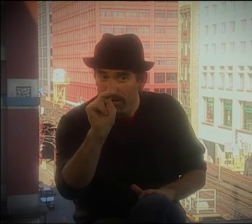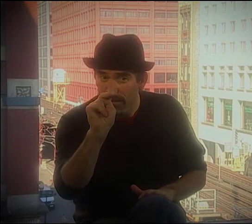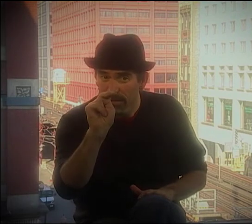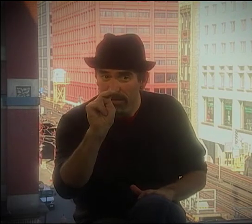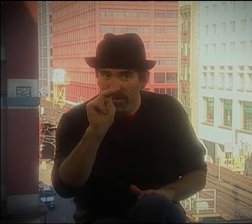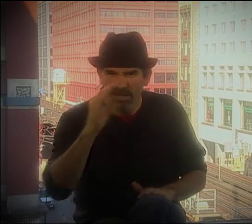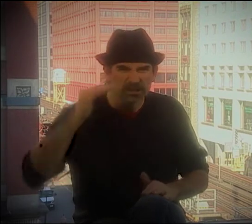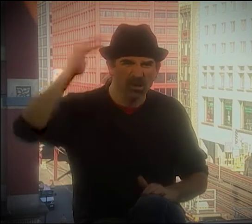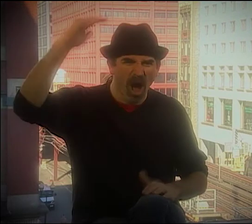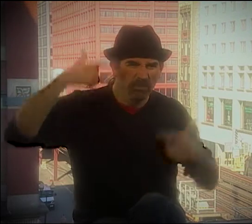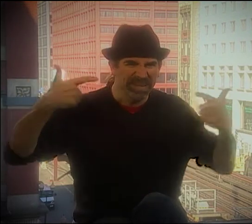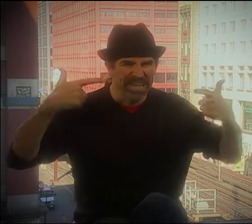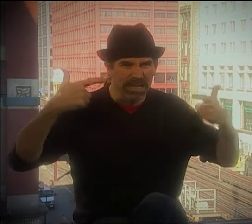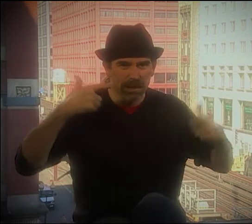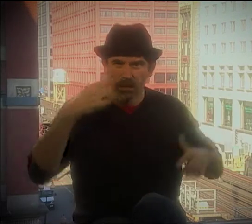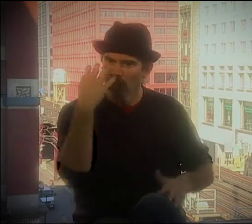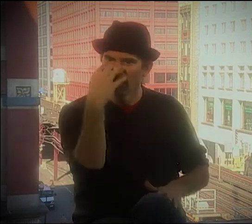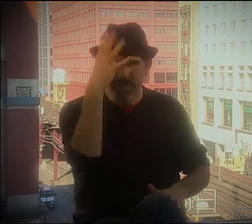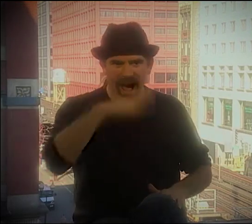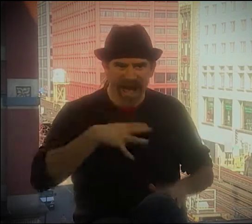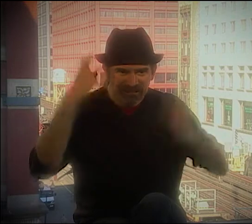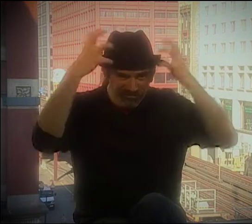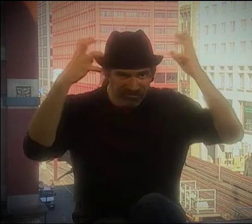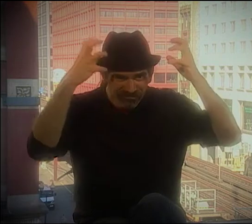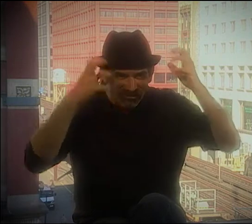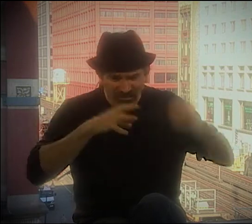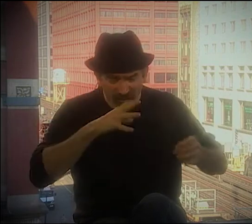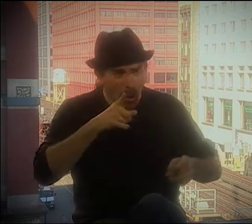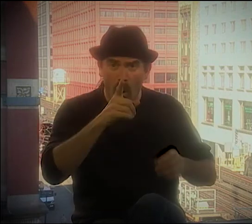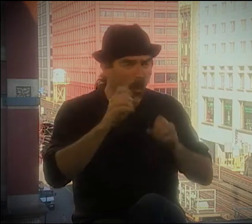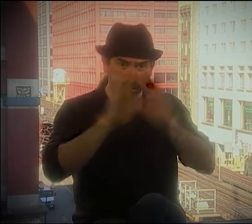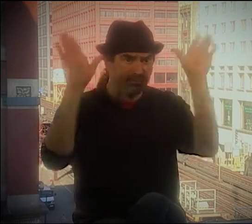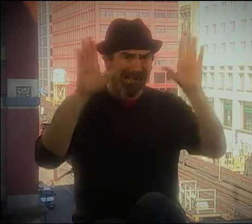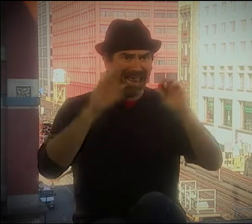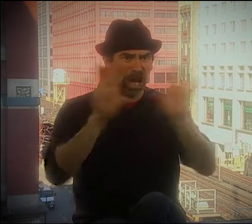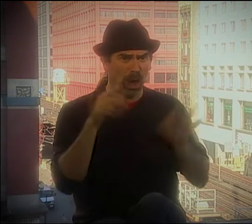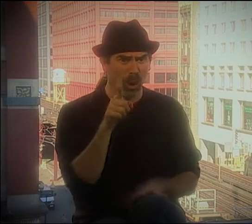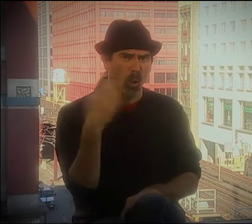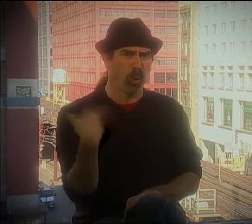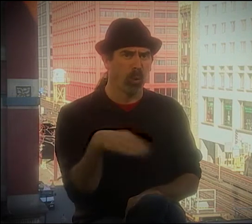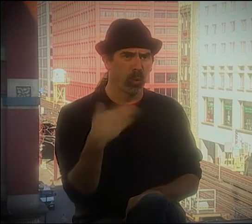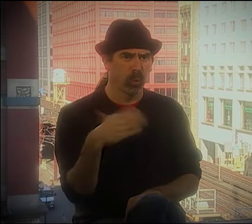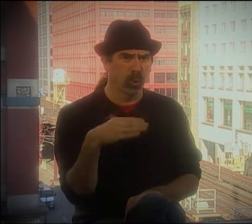I ENJOYED HIM SO MUCH. PAUL DICKSON.